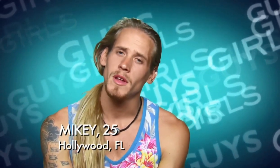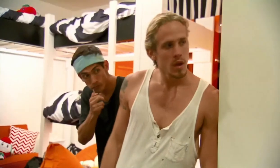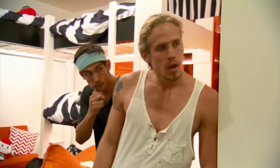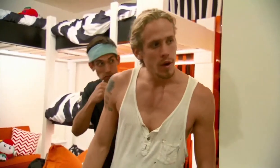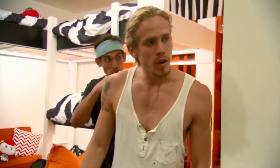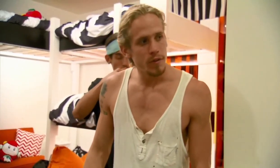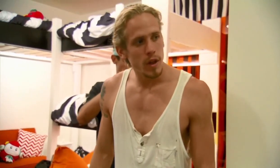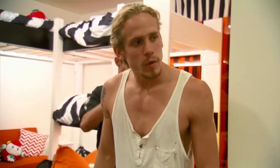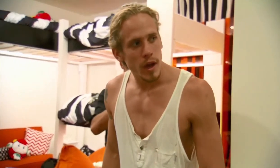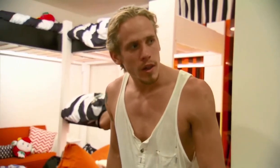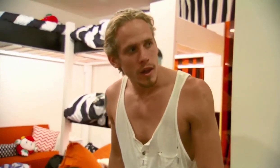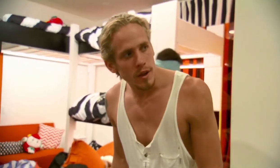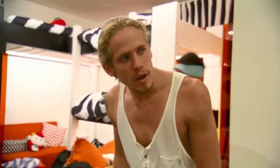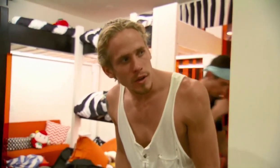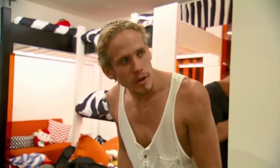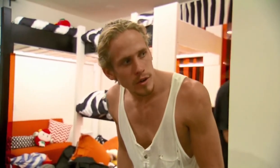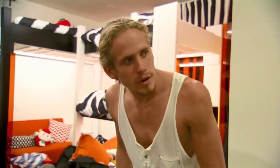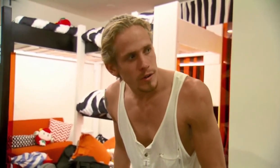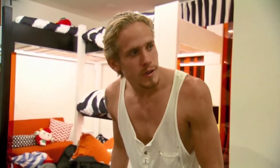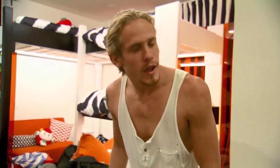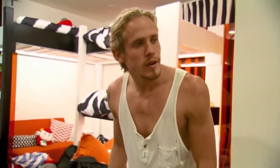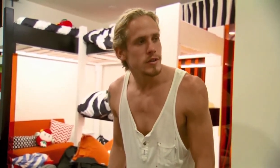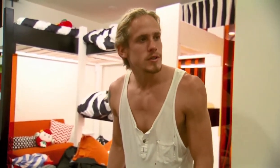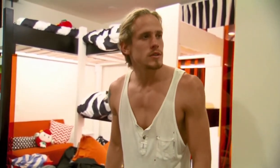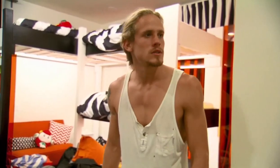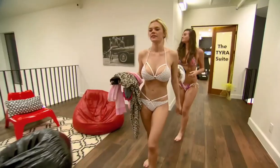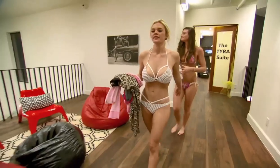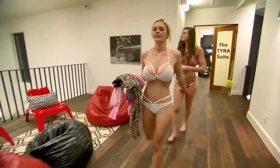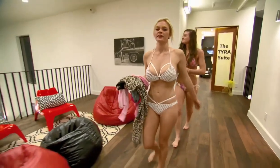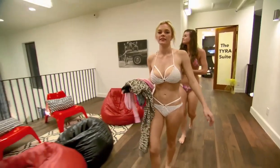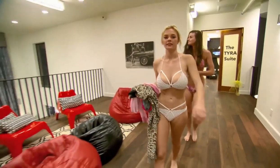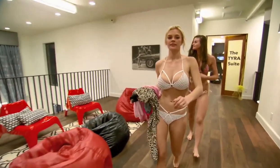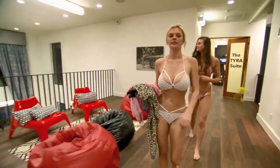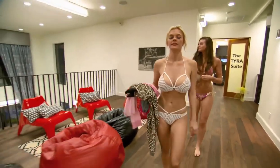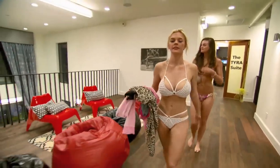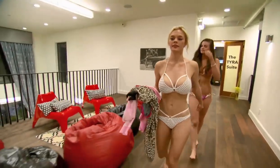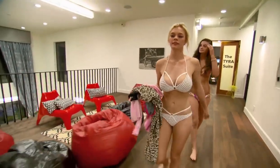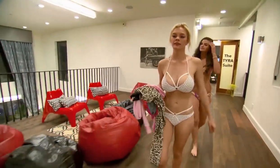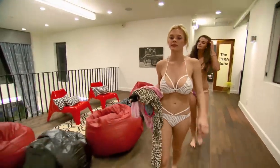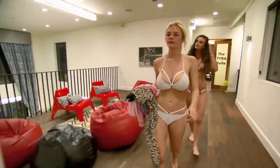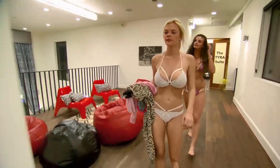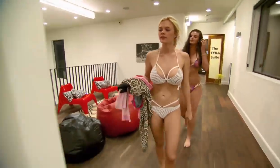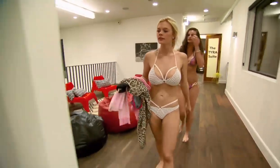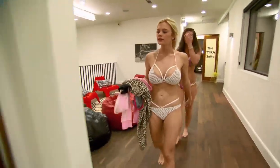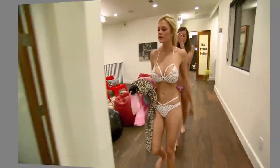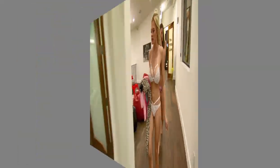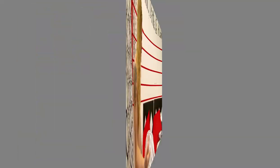I don't know, I feel like we got a lot of young good girls in the house and I am getting very sexually frustrated here